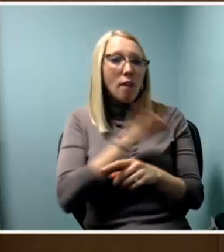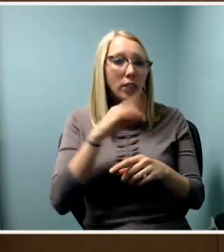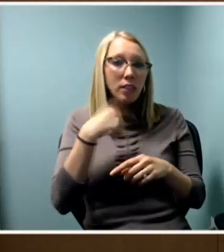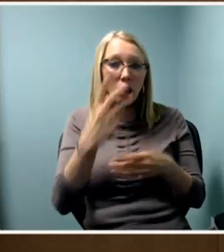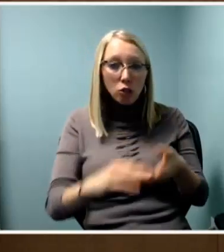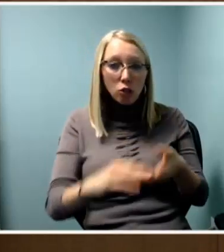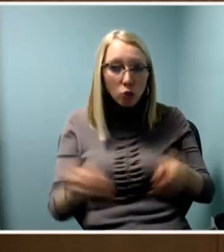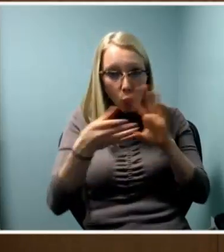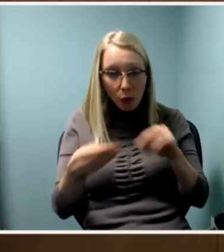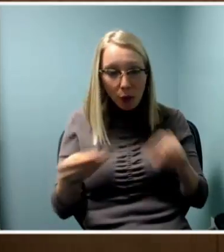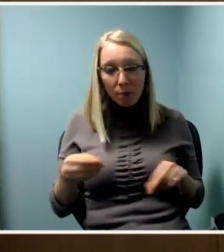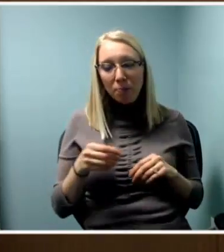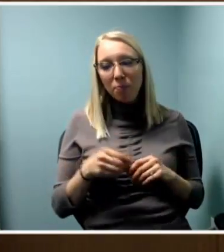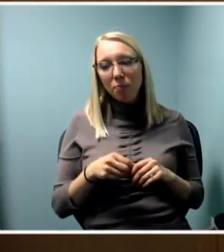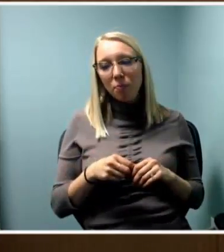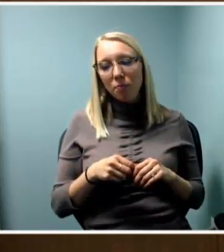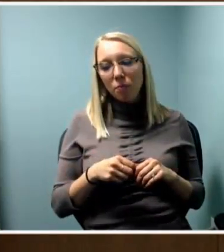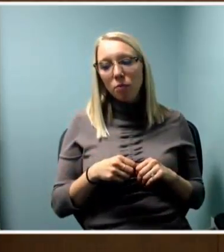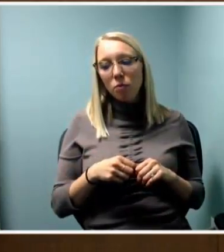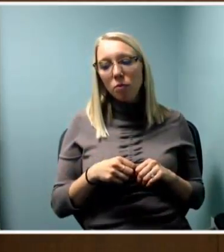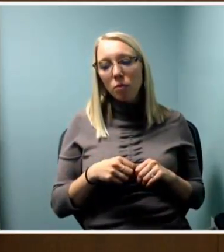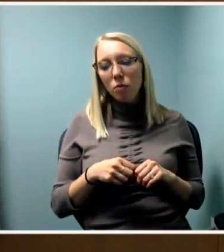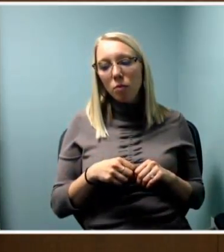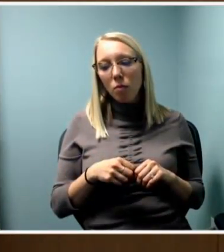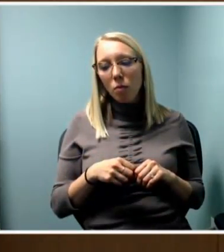and also being resourceful.